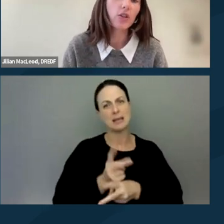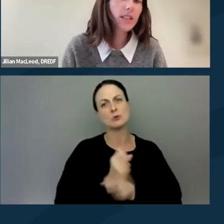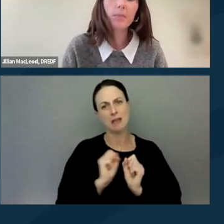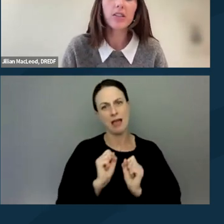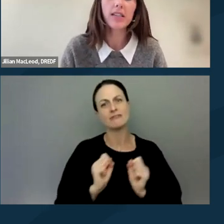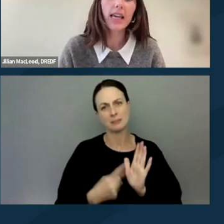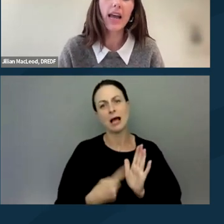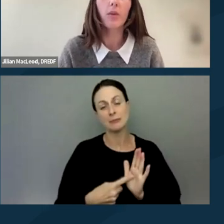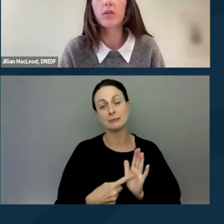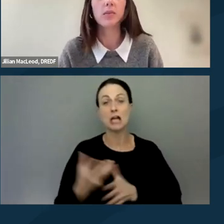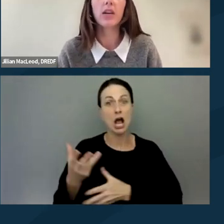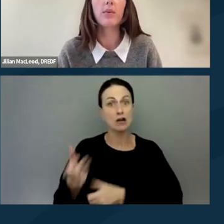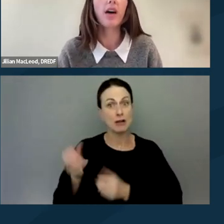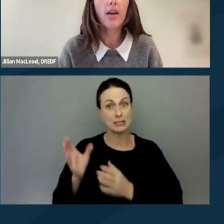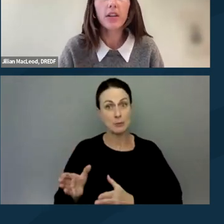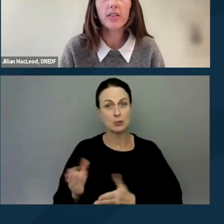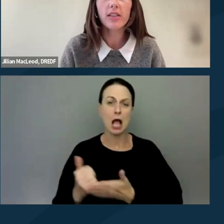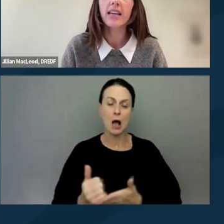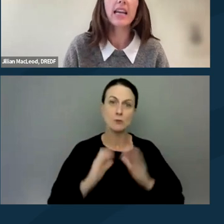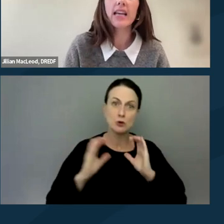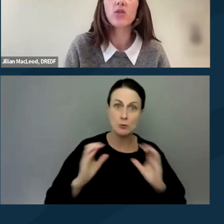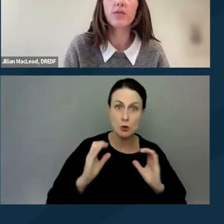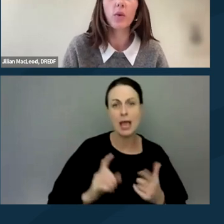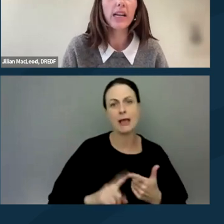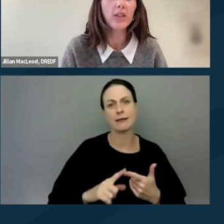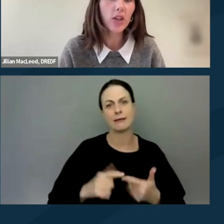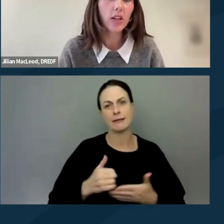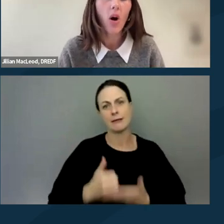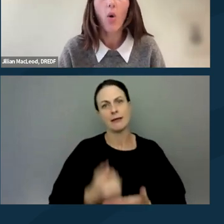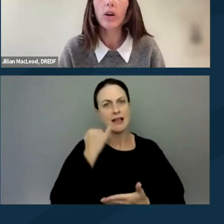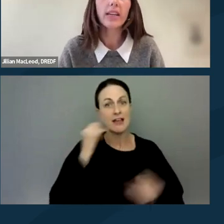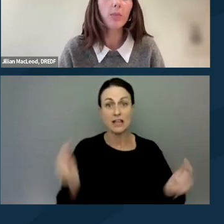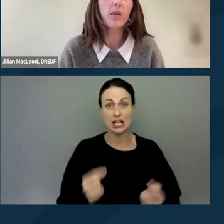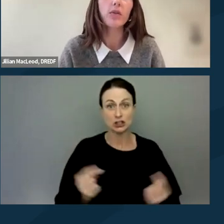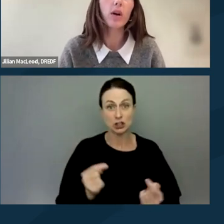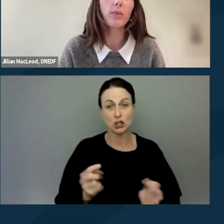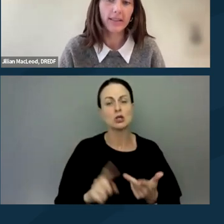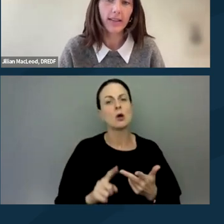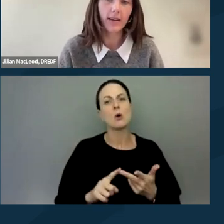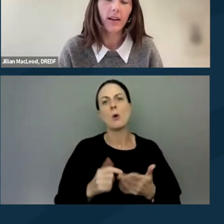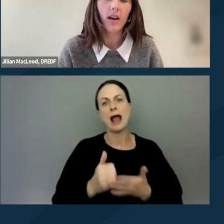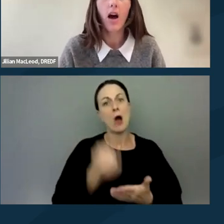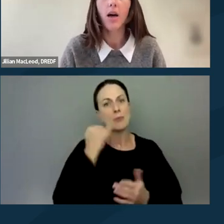A trusted person can help you communicate with others, can aid you if you are injured or can help you if you are arrested.